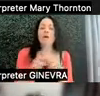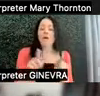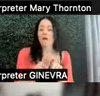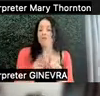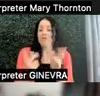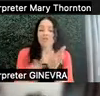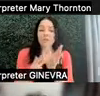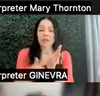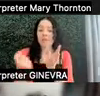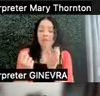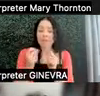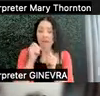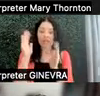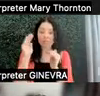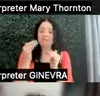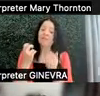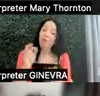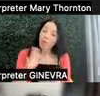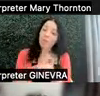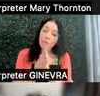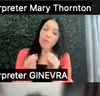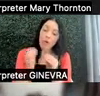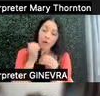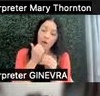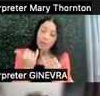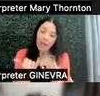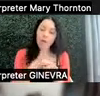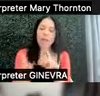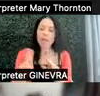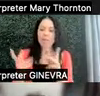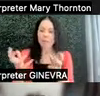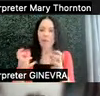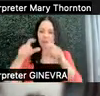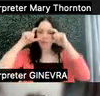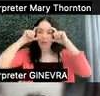or may be becoming more common now-- things like folks wanting to wear sunglasses inside,